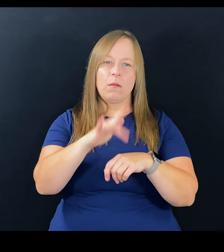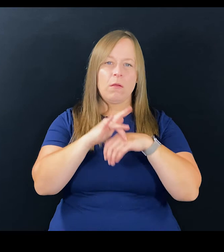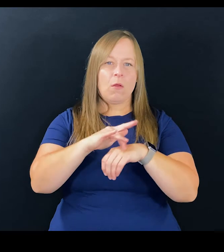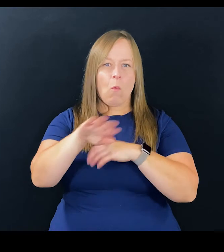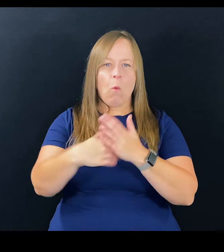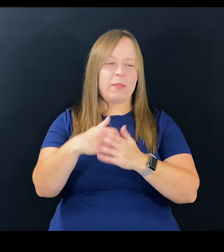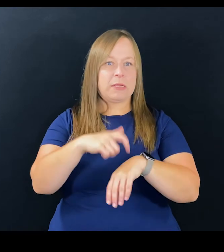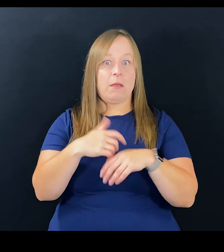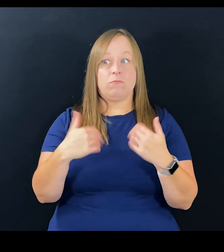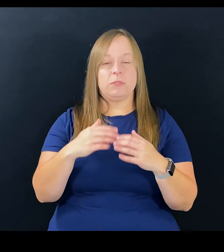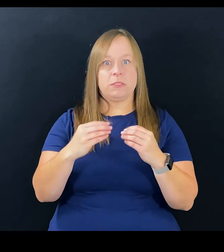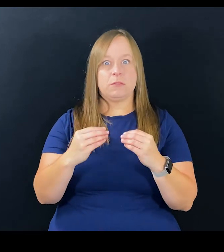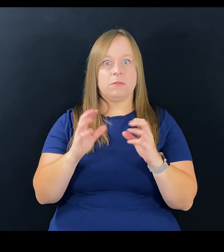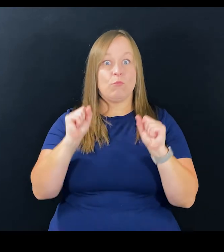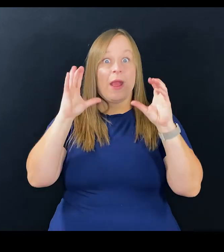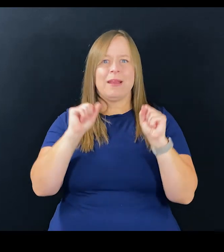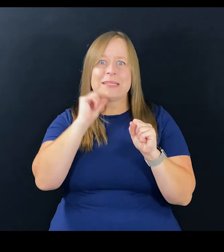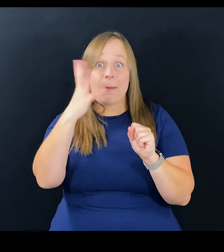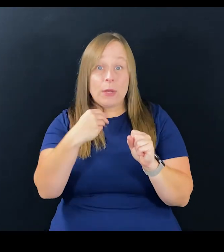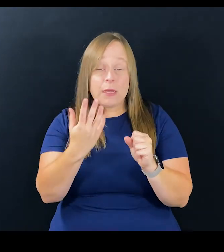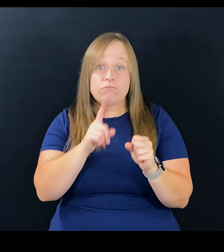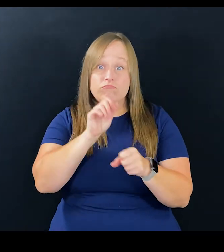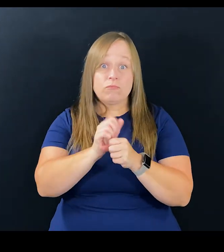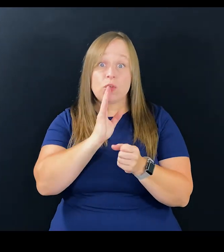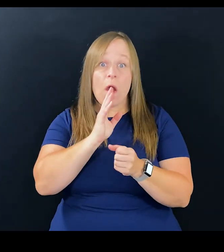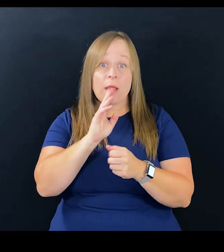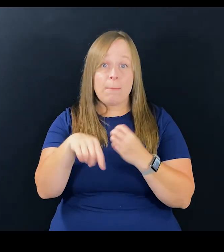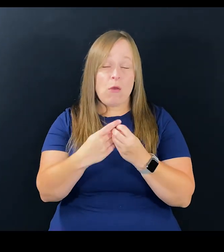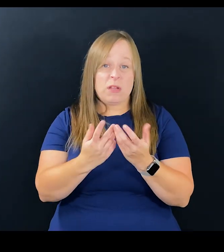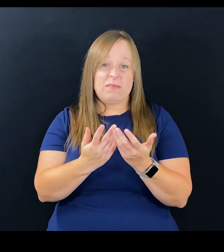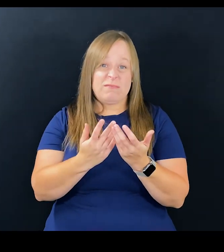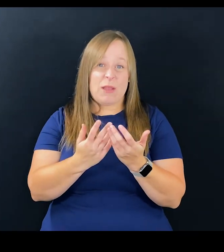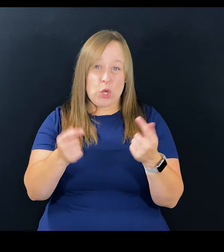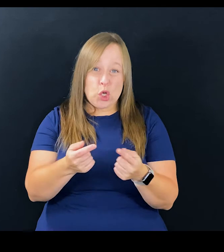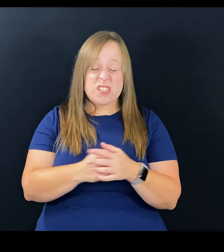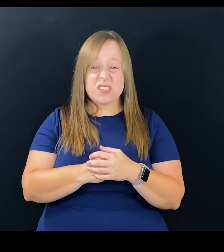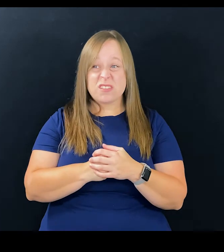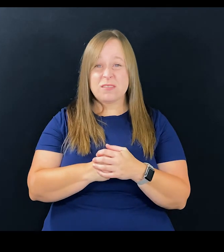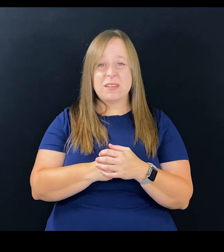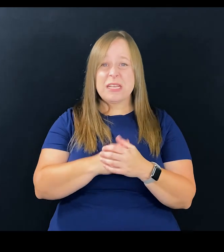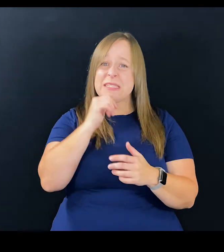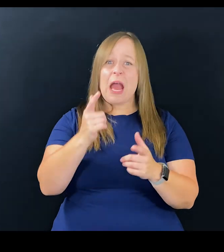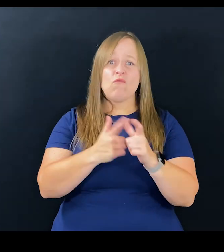leg all the time, and it's brilliant, it's not pretty. And she's talking about it not being pretty,